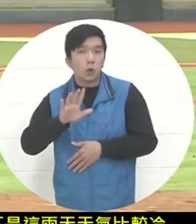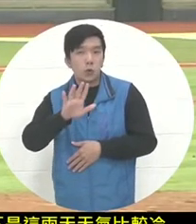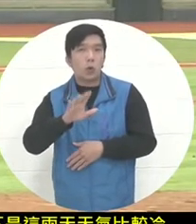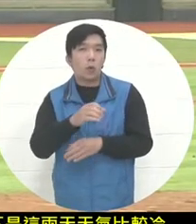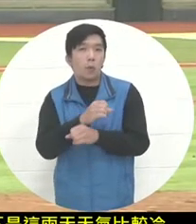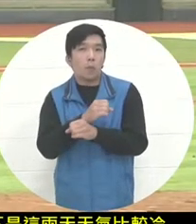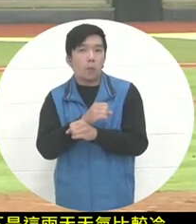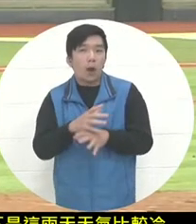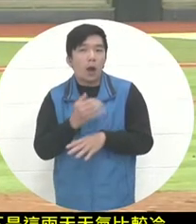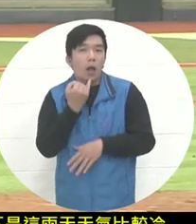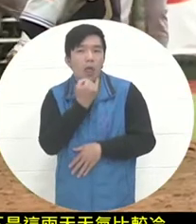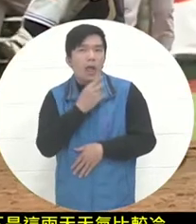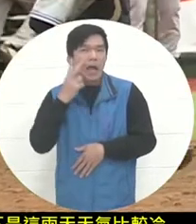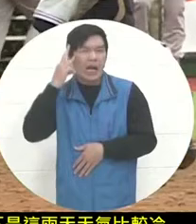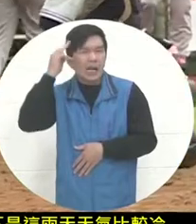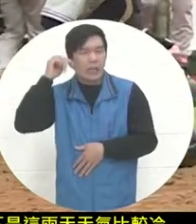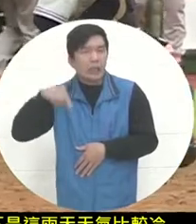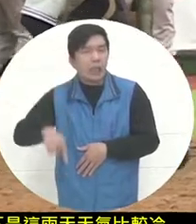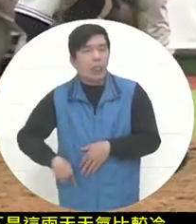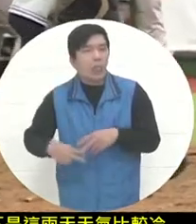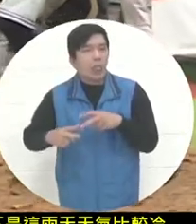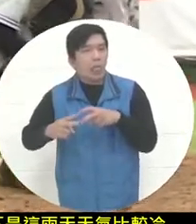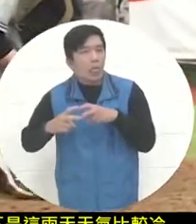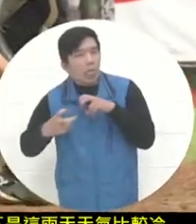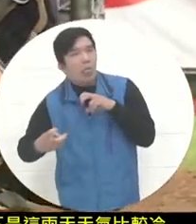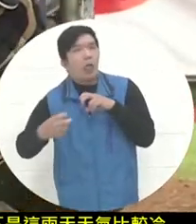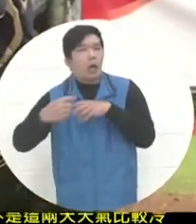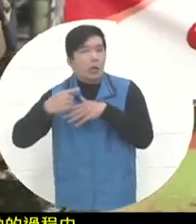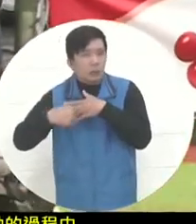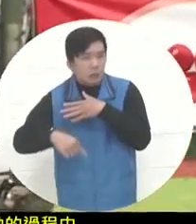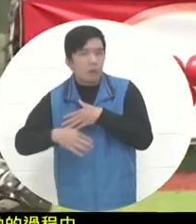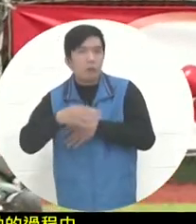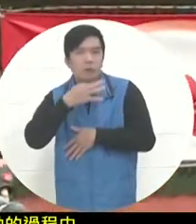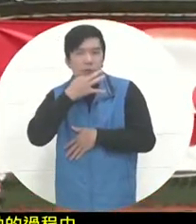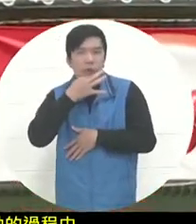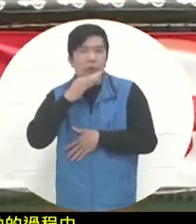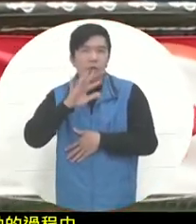sudden change . You may feel that you are close to a strain.